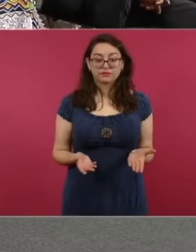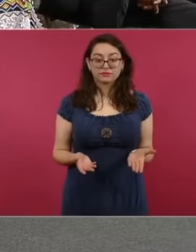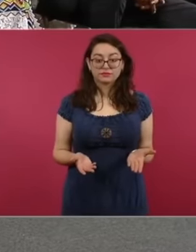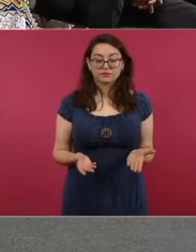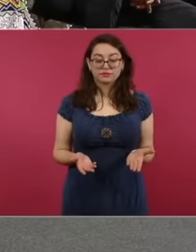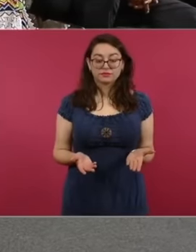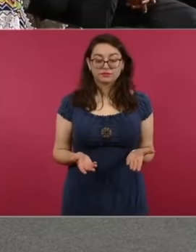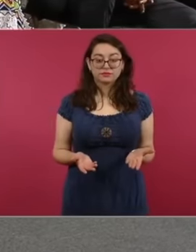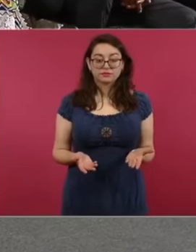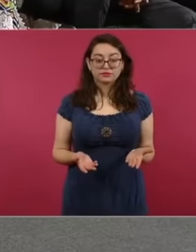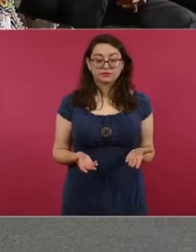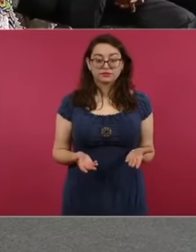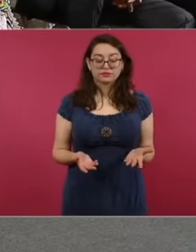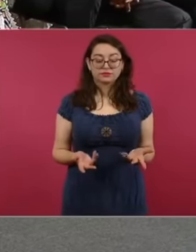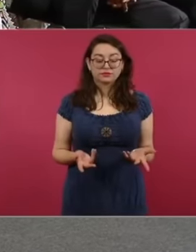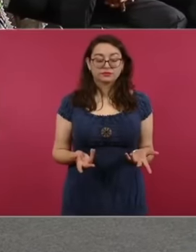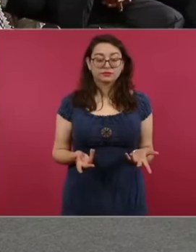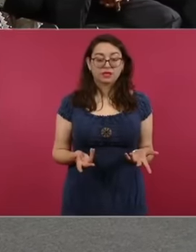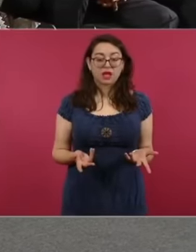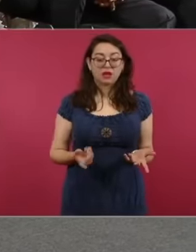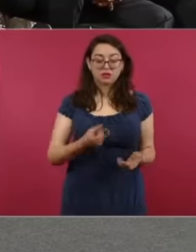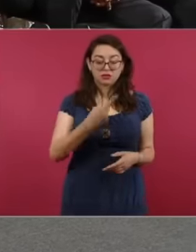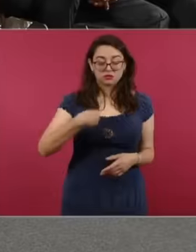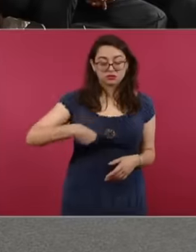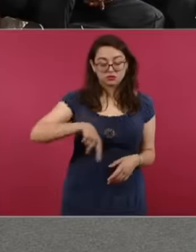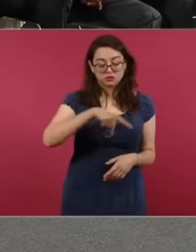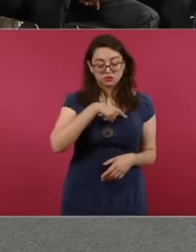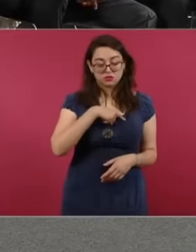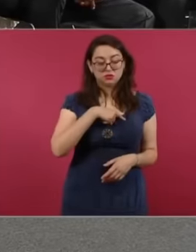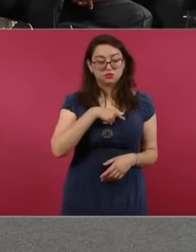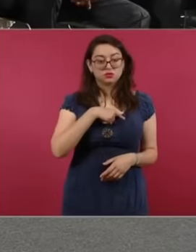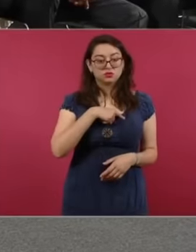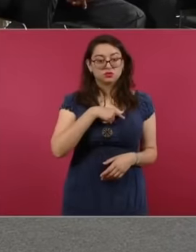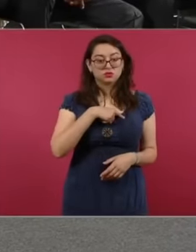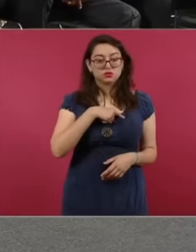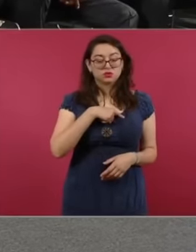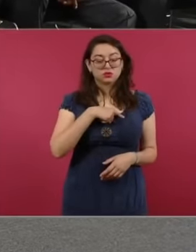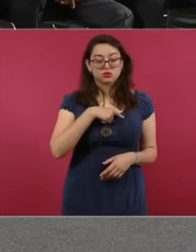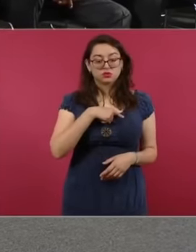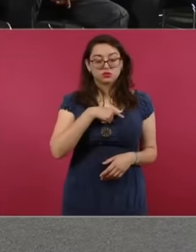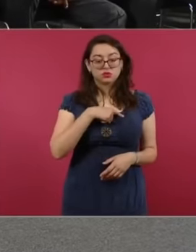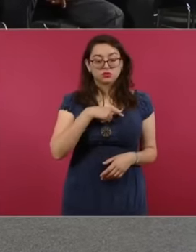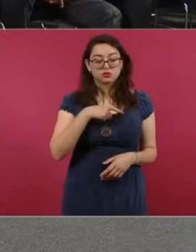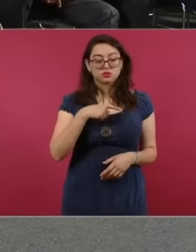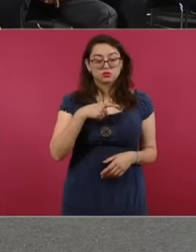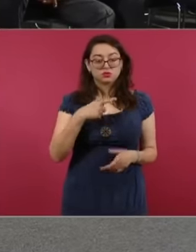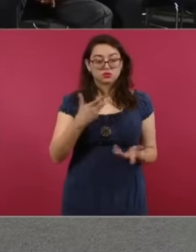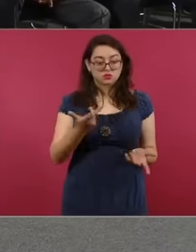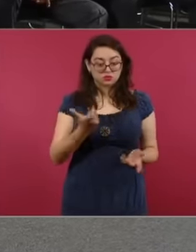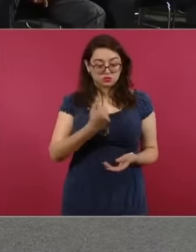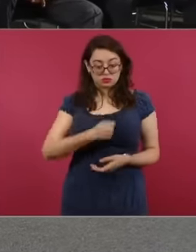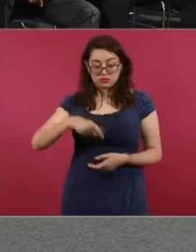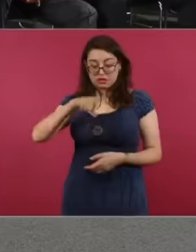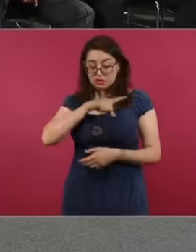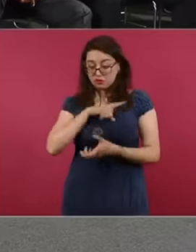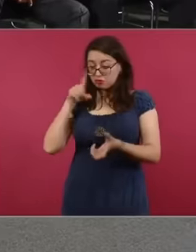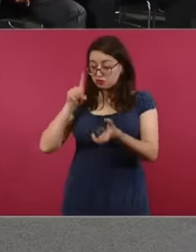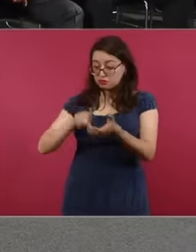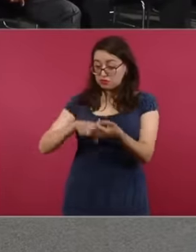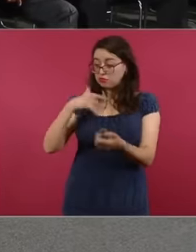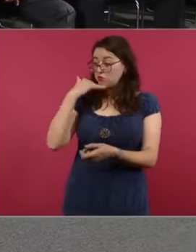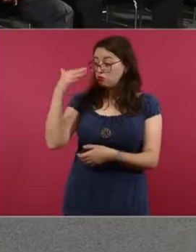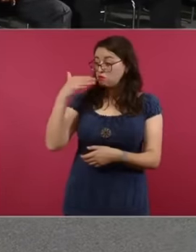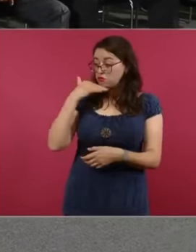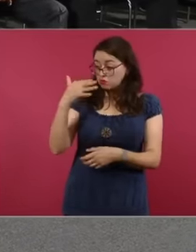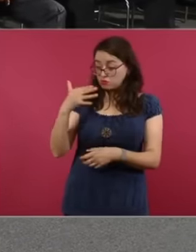that we suffer in everything related to health